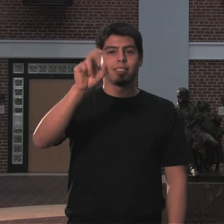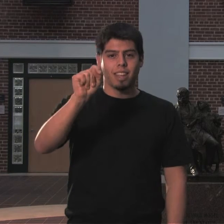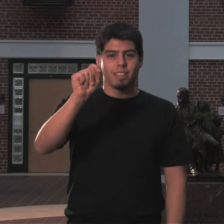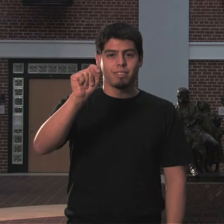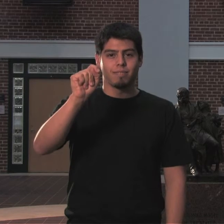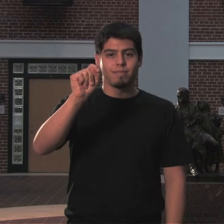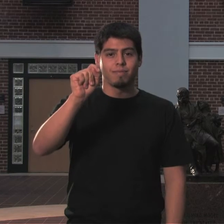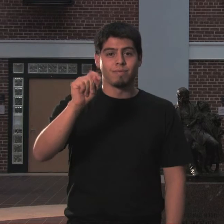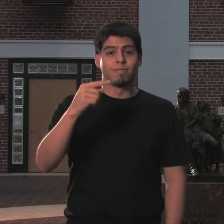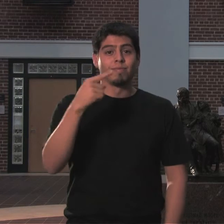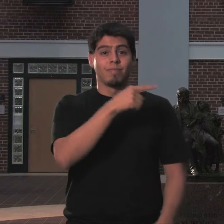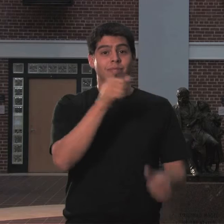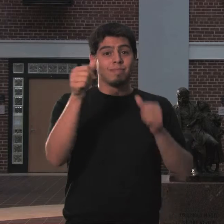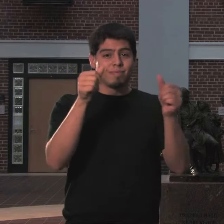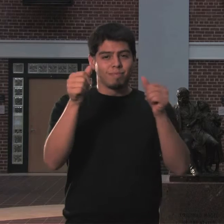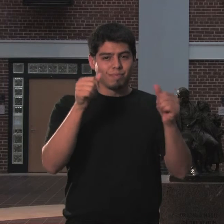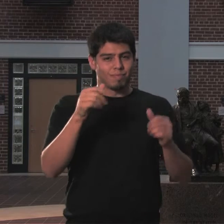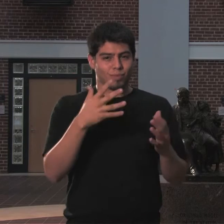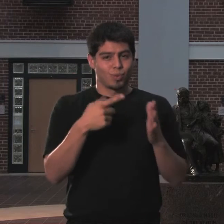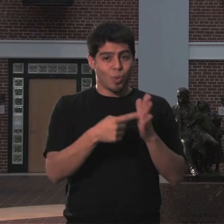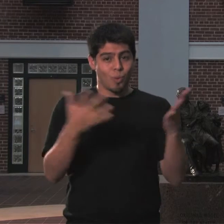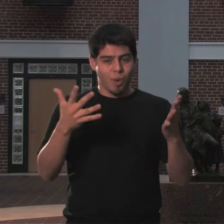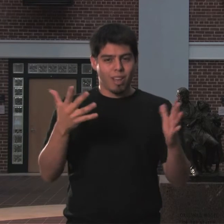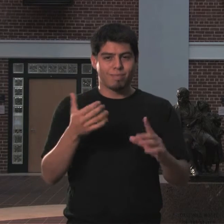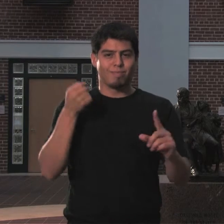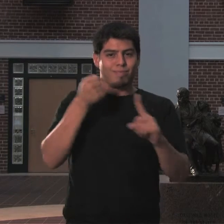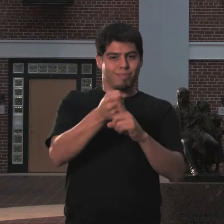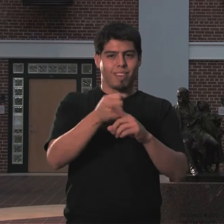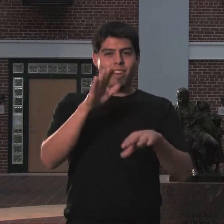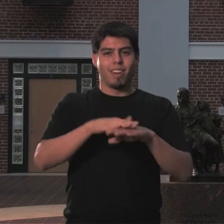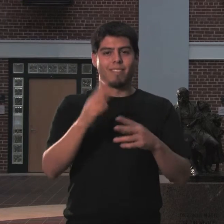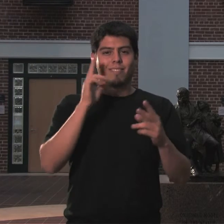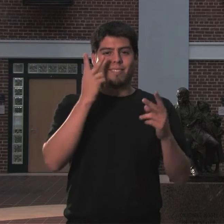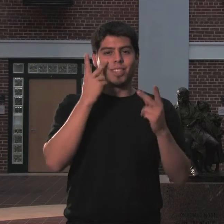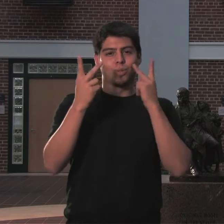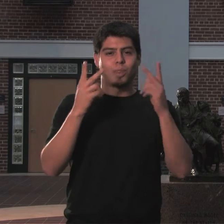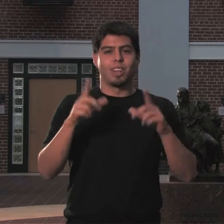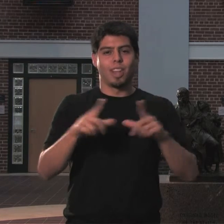in 1816. This fingerprint portrait shows the impact that visual language